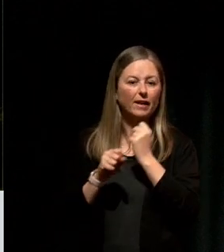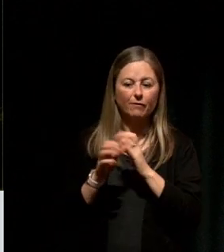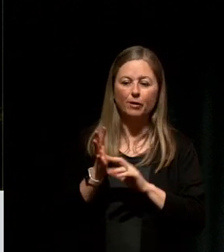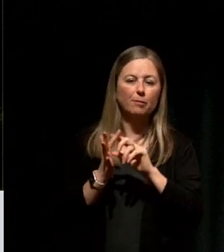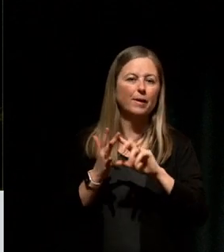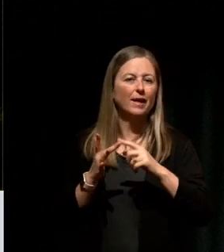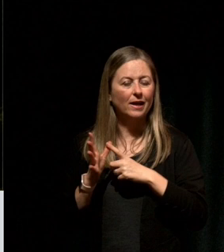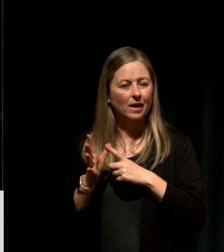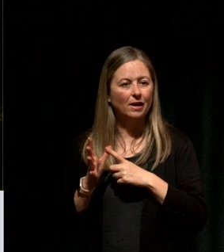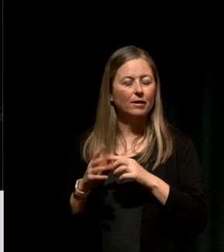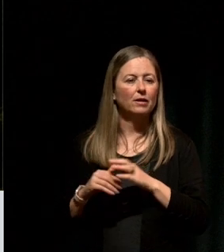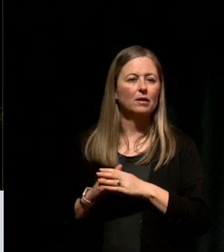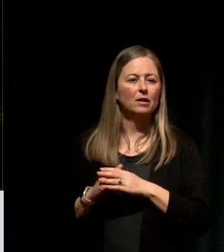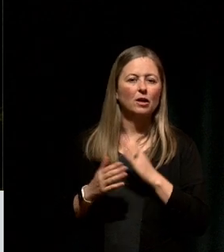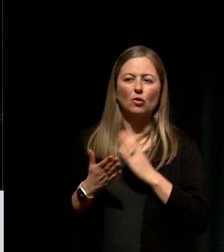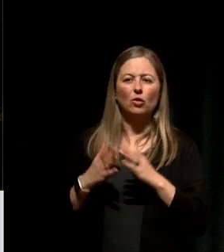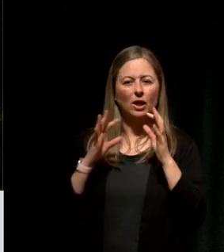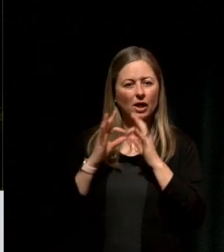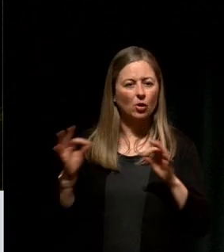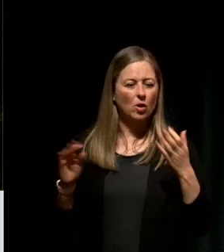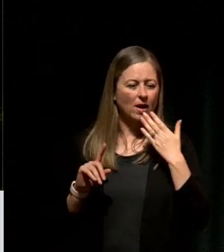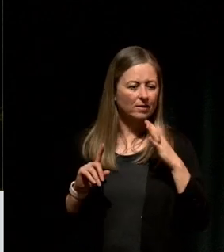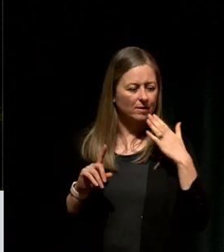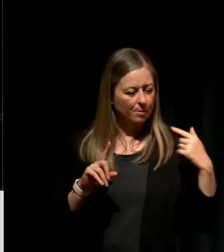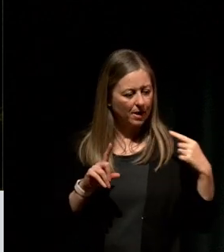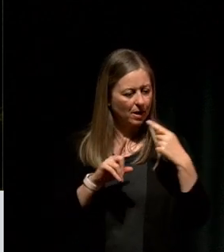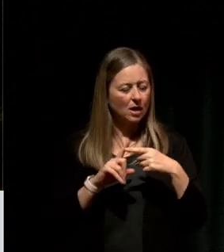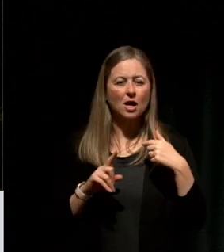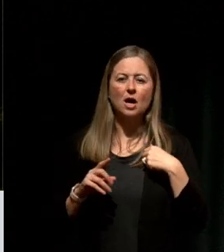It had been a really quiet summer set up to that point when I started, and then it started